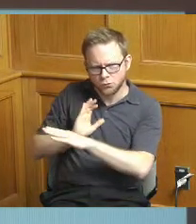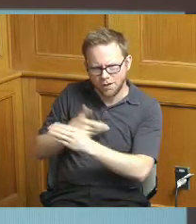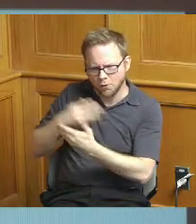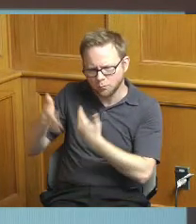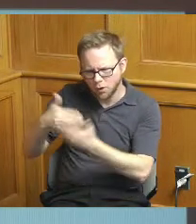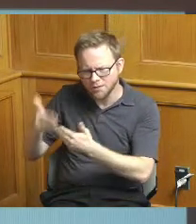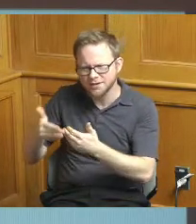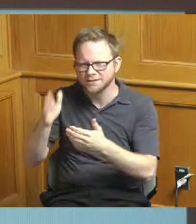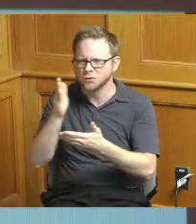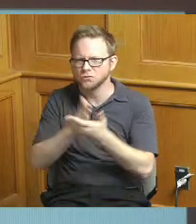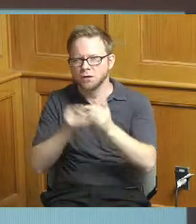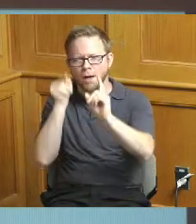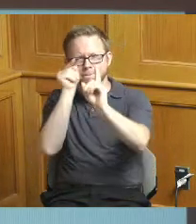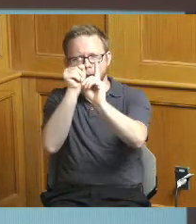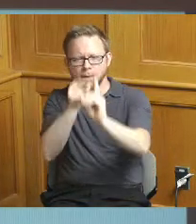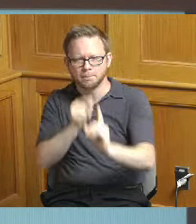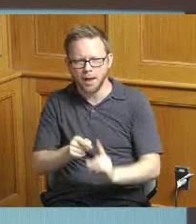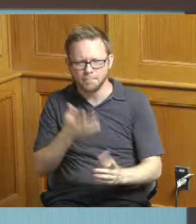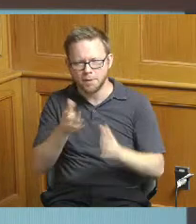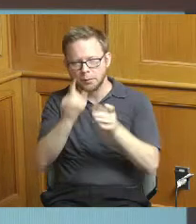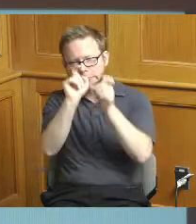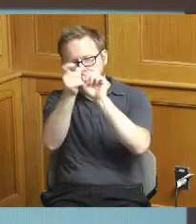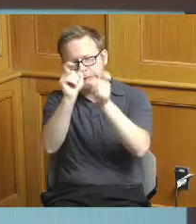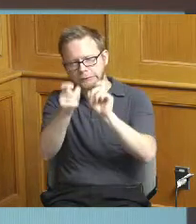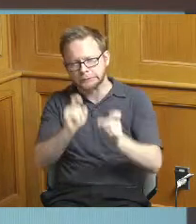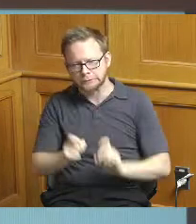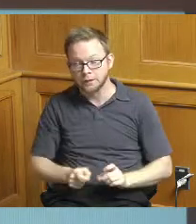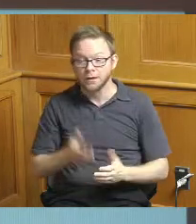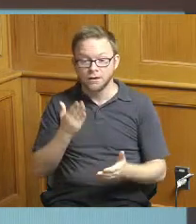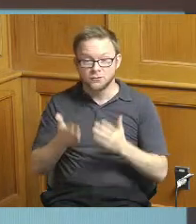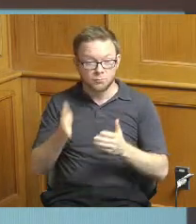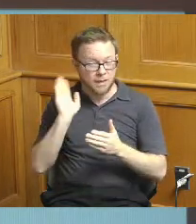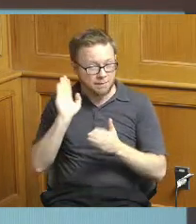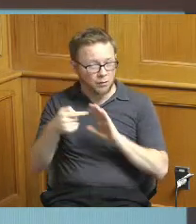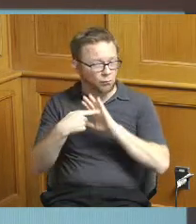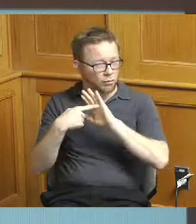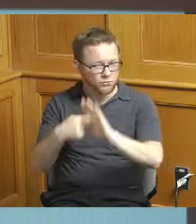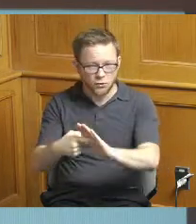we may be showing that we're behind our milestones but the real impact of that could just be perhaps